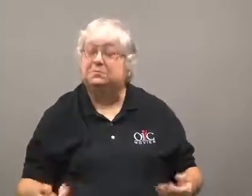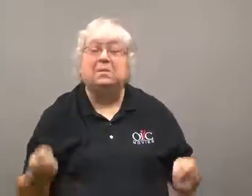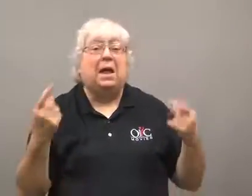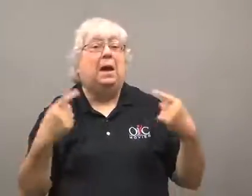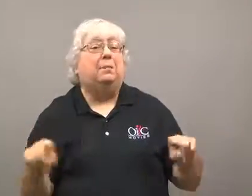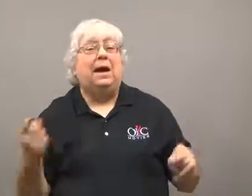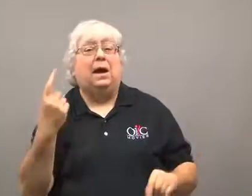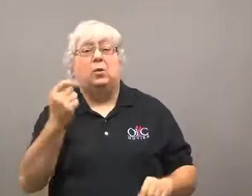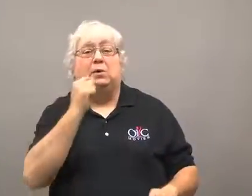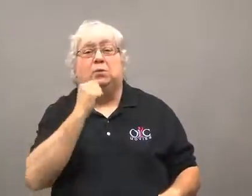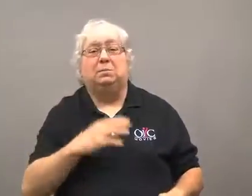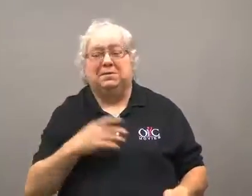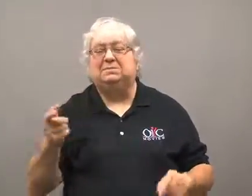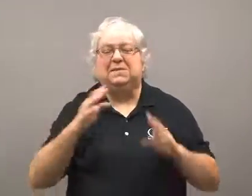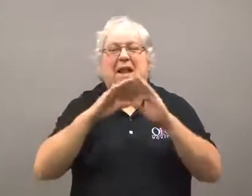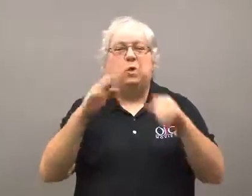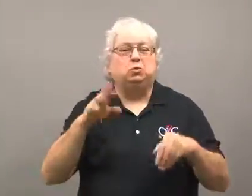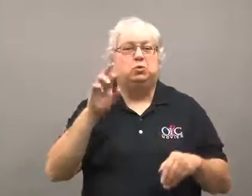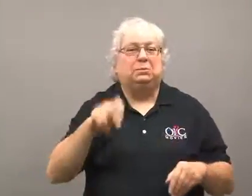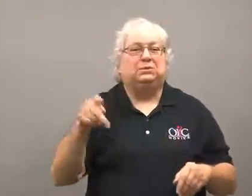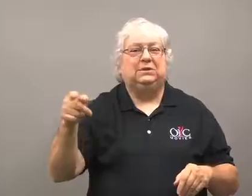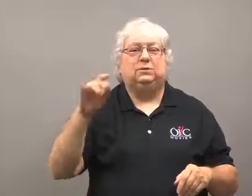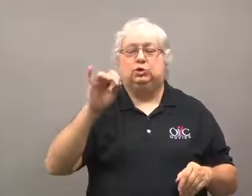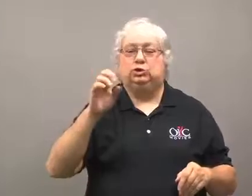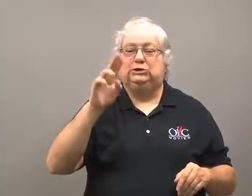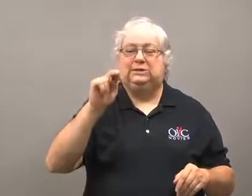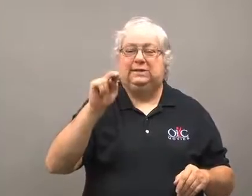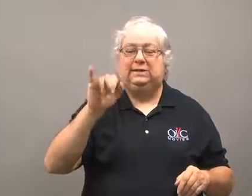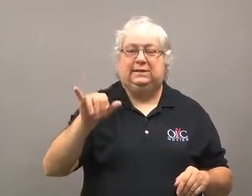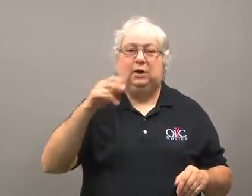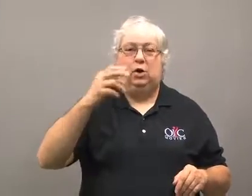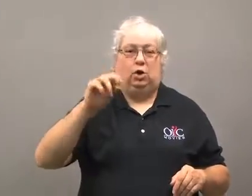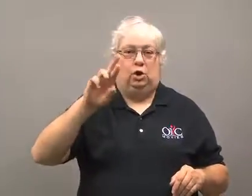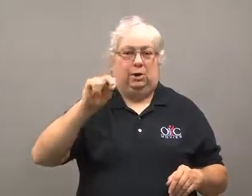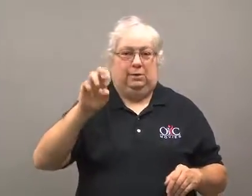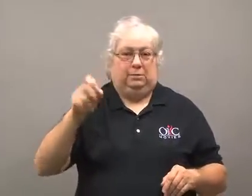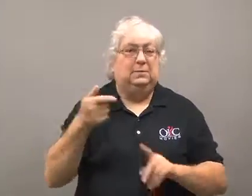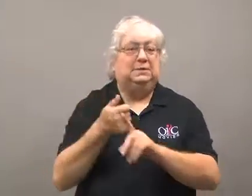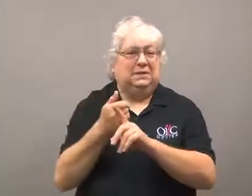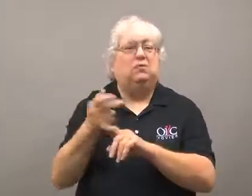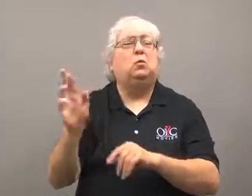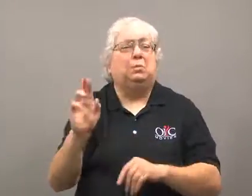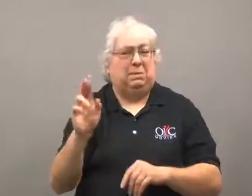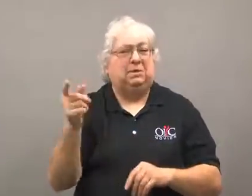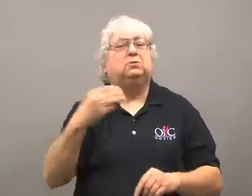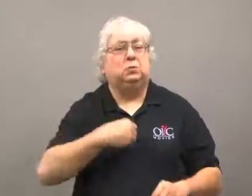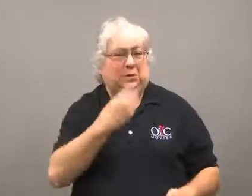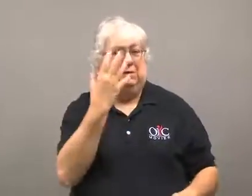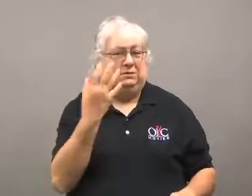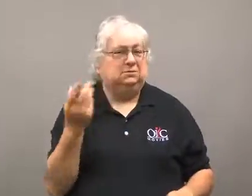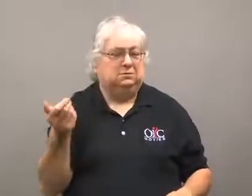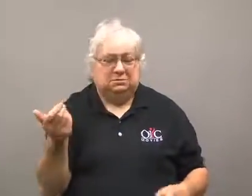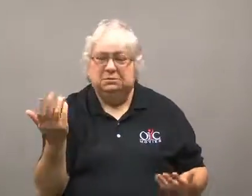Rep. Jenny Horne is white and a Republican.